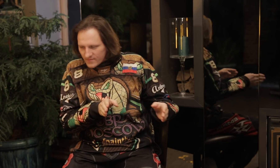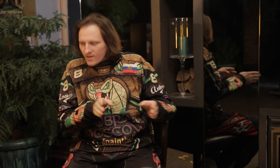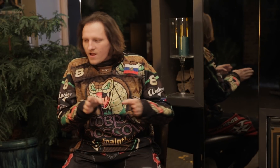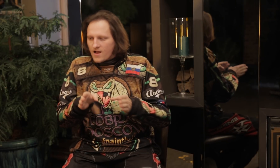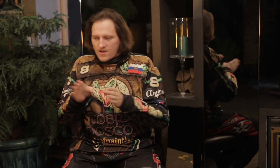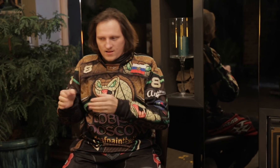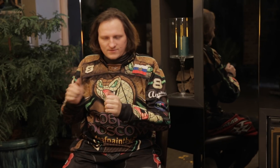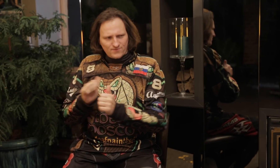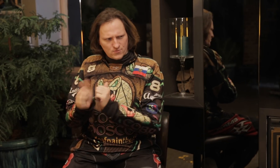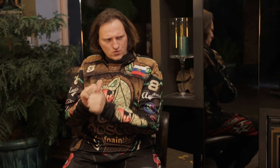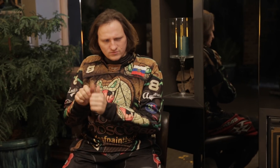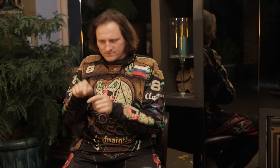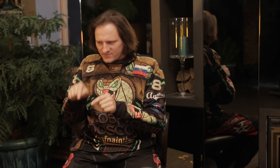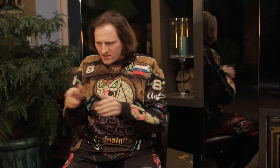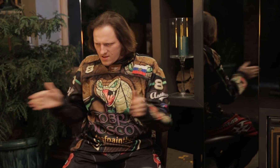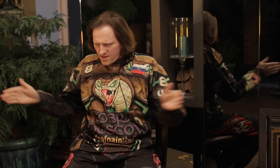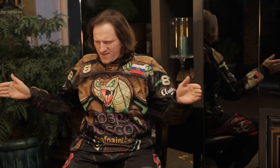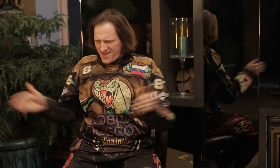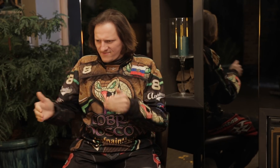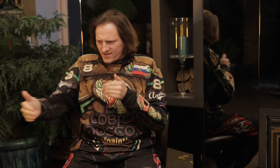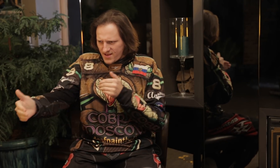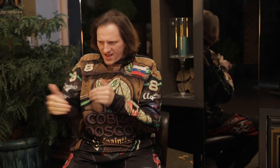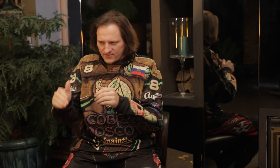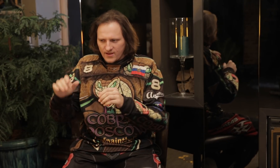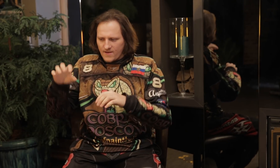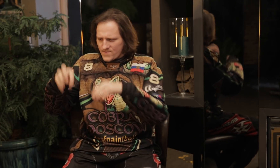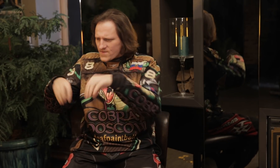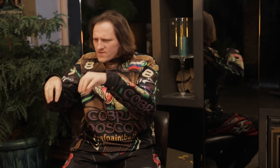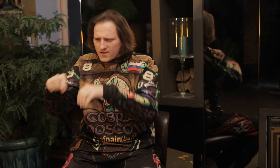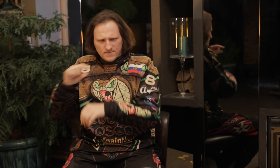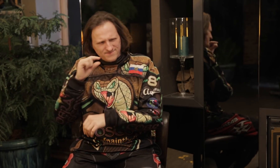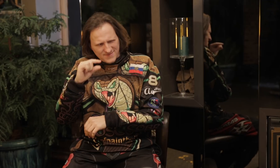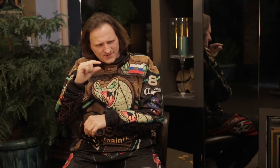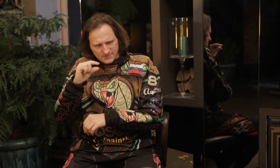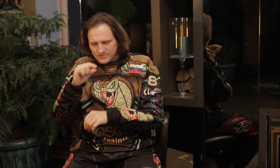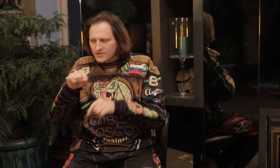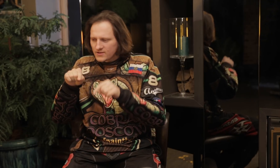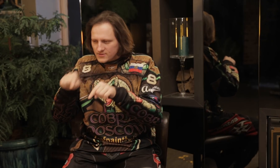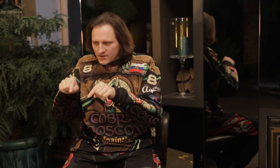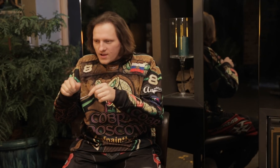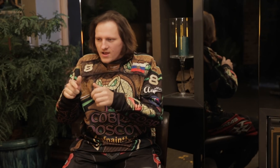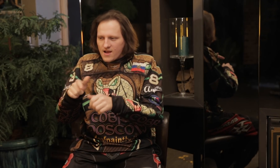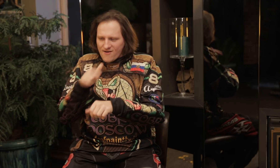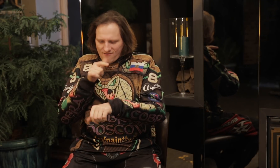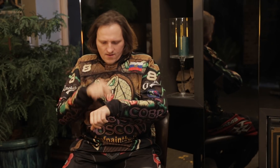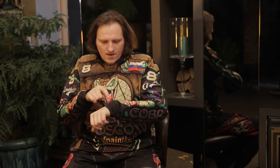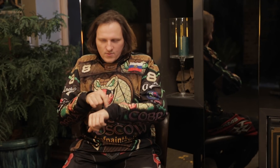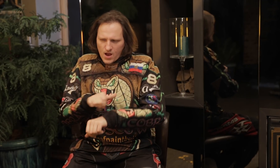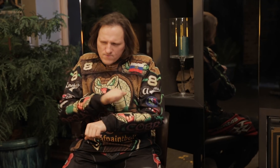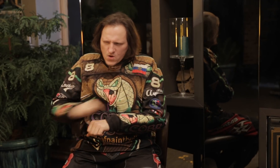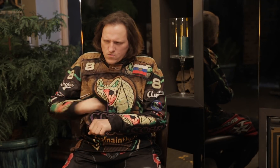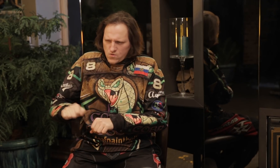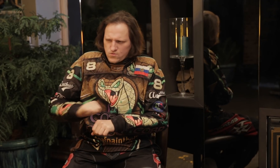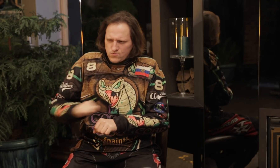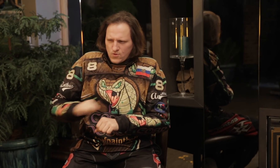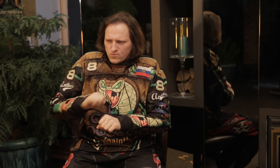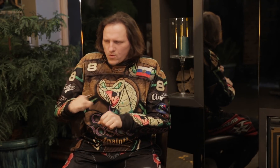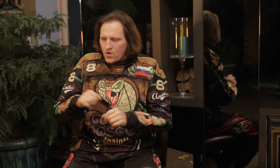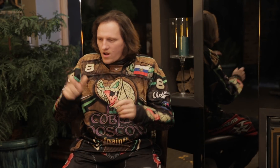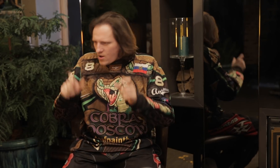For indoor, it’s a confined space with obstacles set up, the length of the game is much shorter.